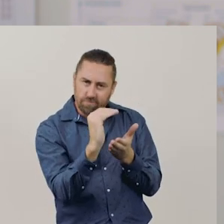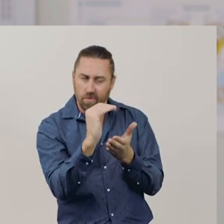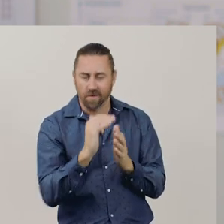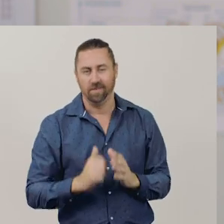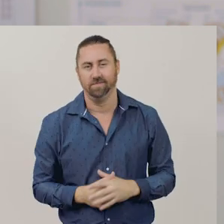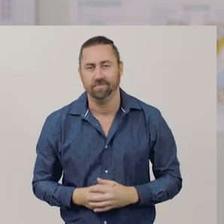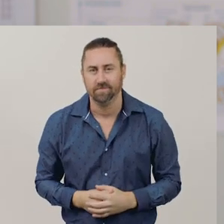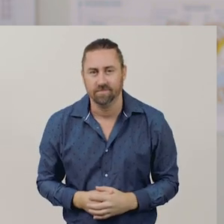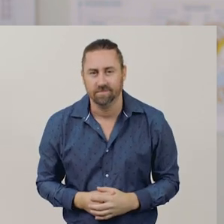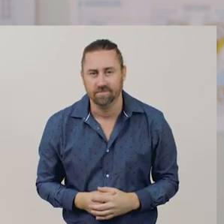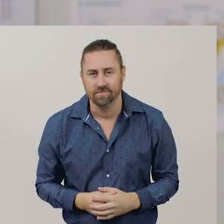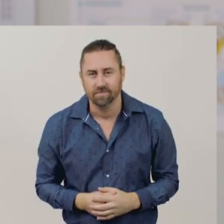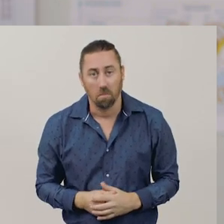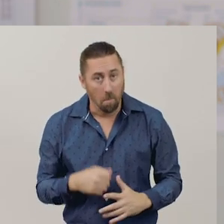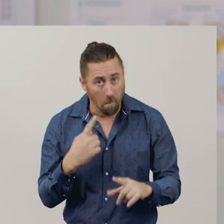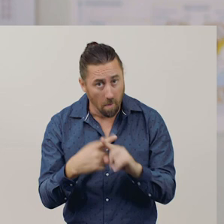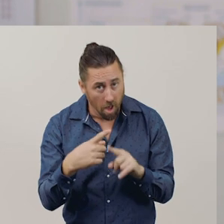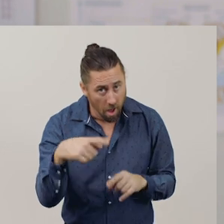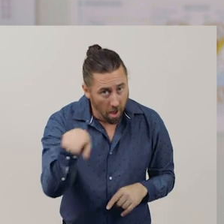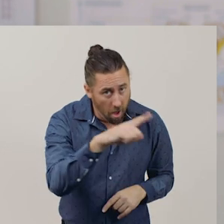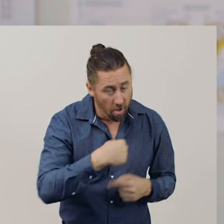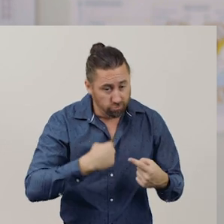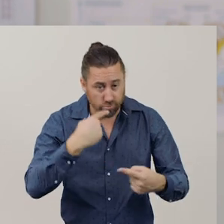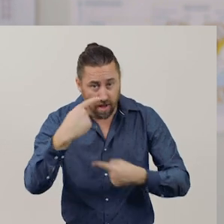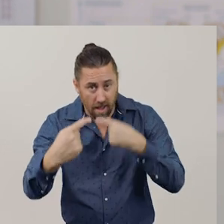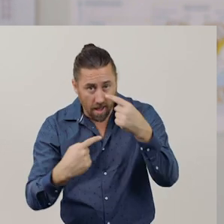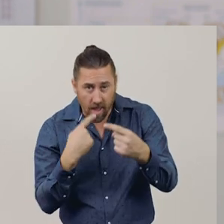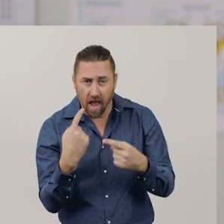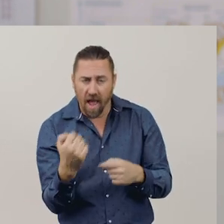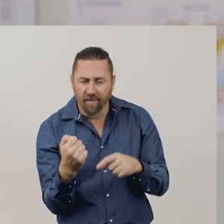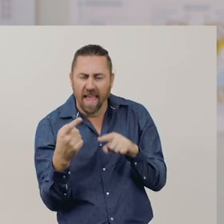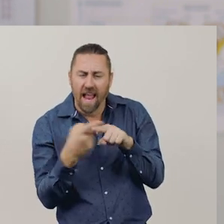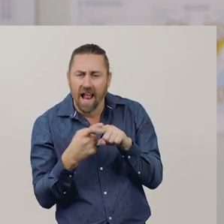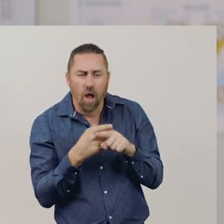We have also learned that there are words in a subtraction problem that help us